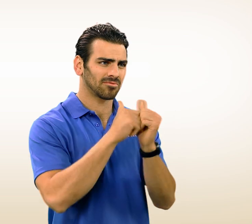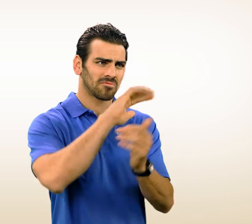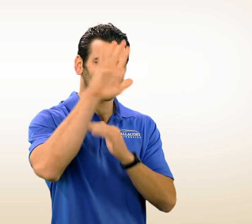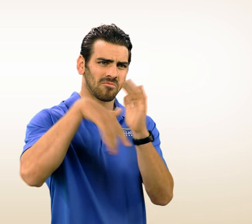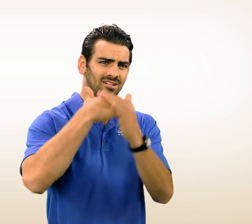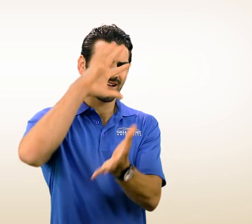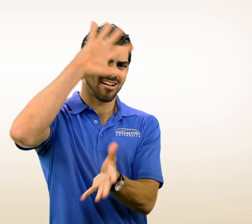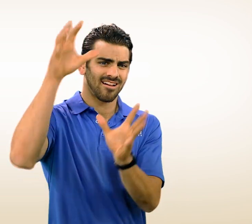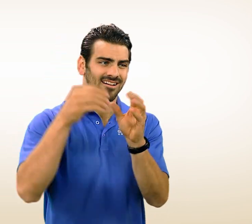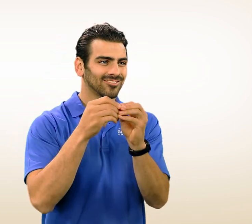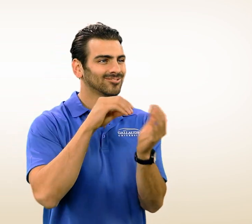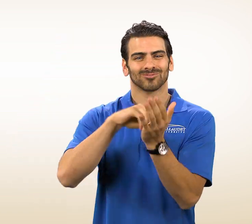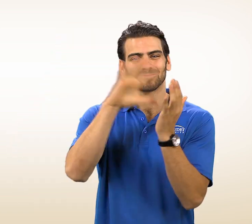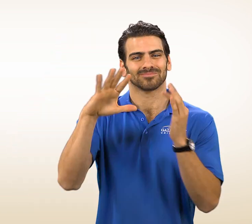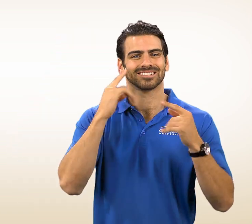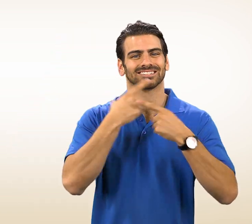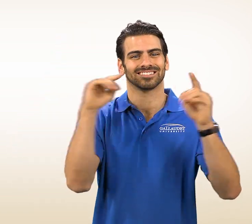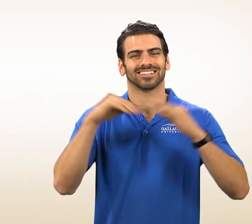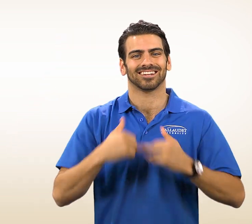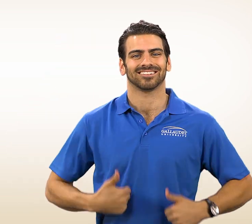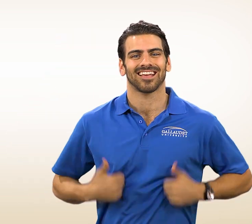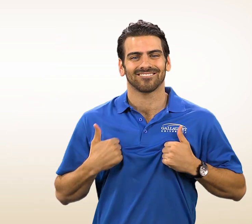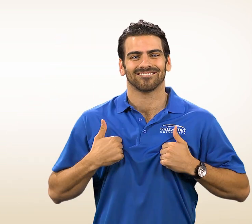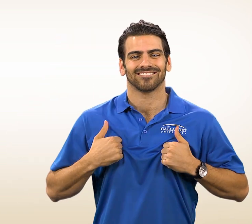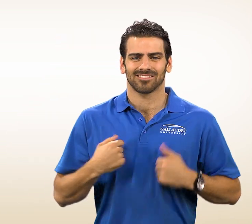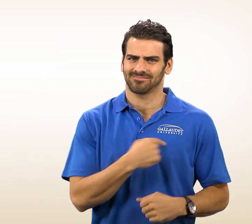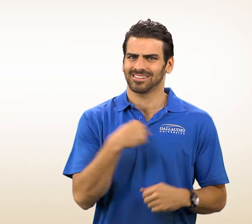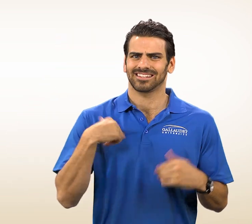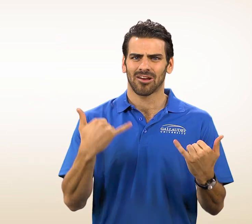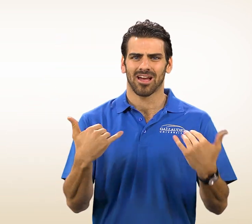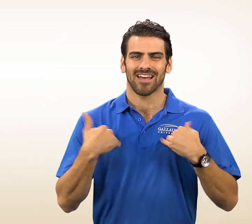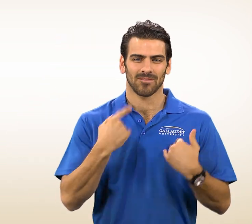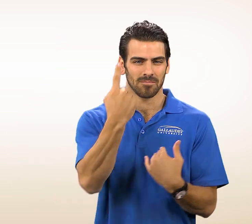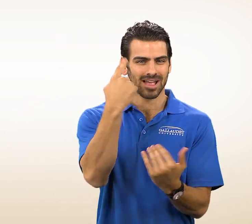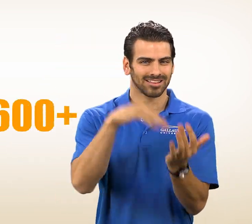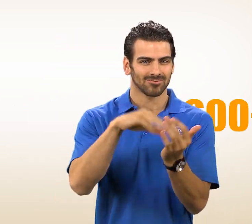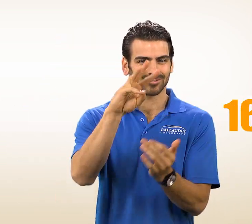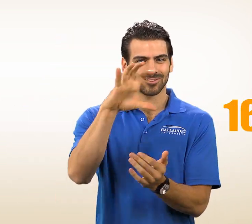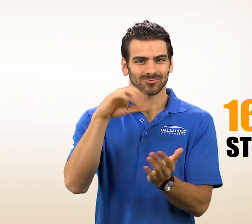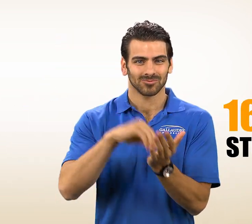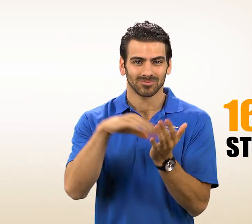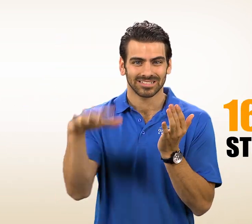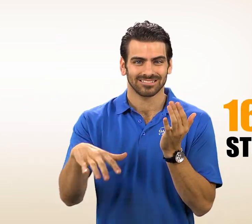With the Gallaudet experience, students will succeed in life. We currently have 1,600 students